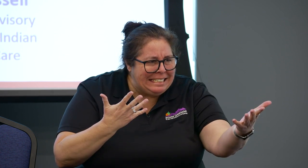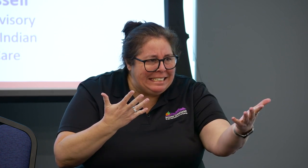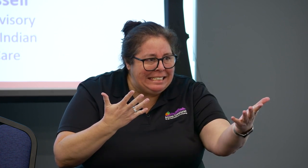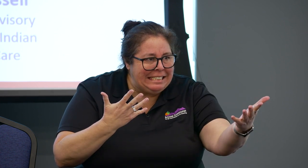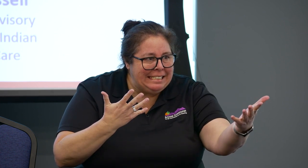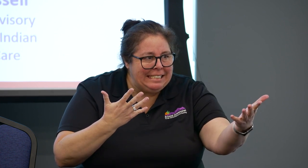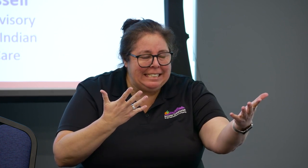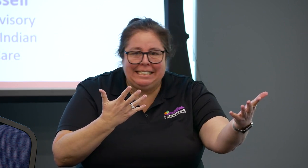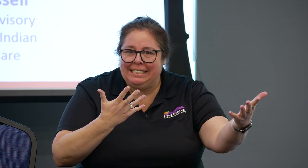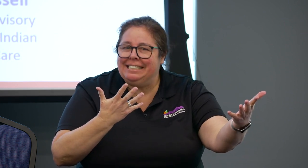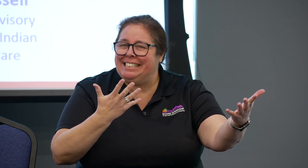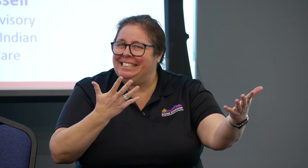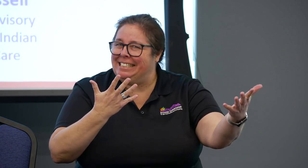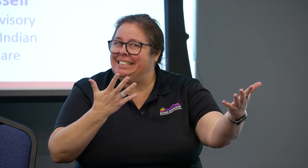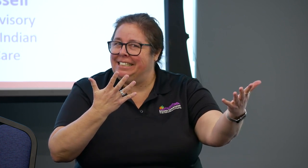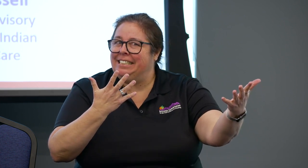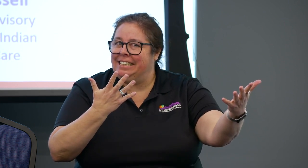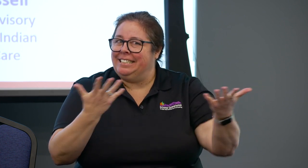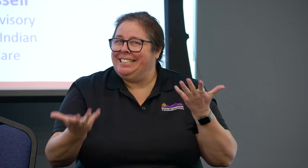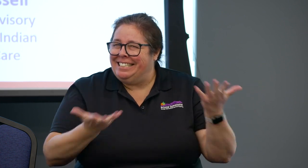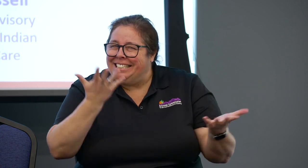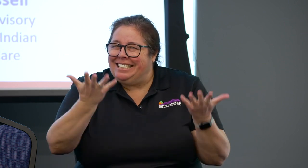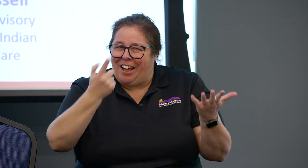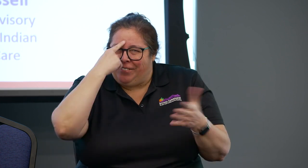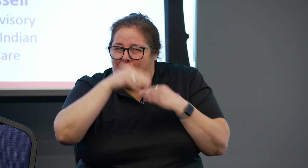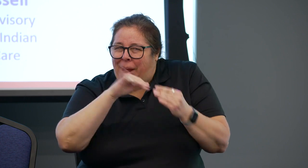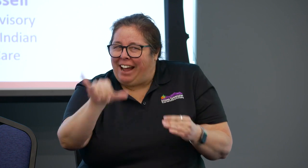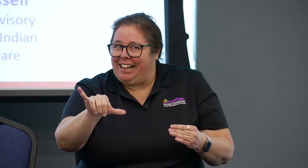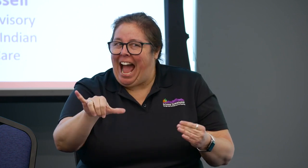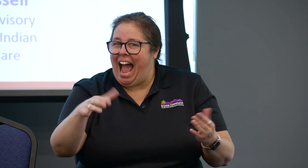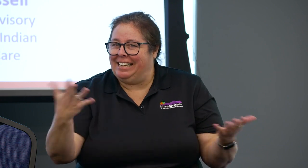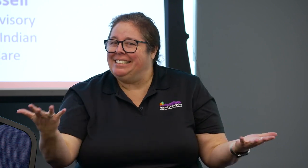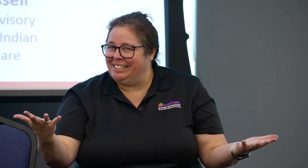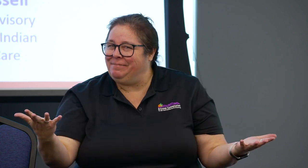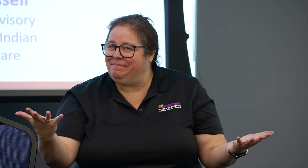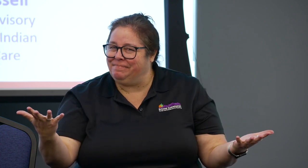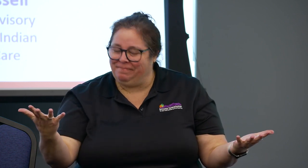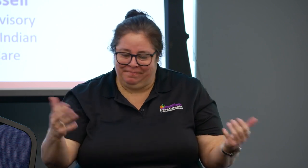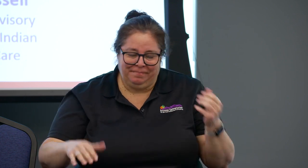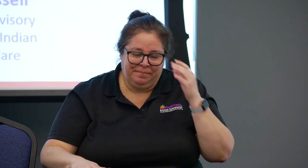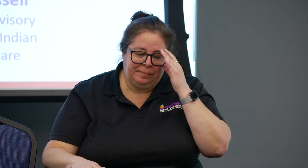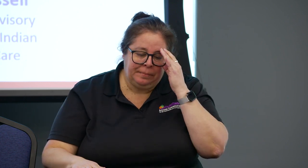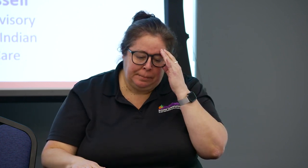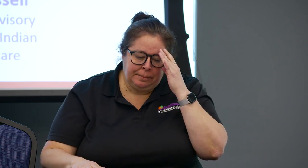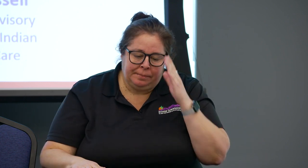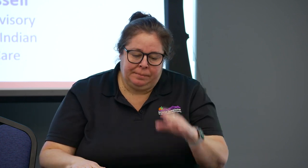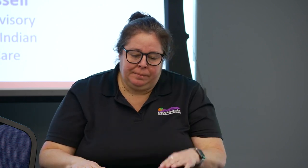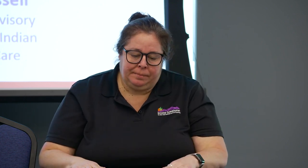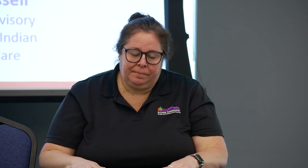that when I'm on the exam table and they bring VRI in, because of the way that the room is set up, I have to actually get up and move